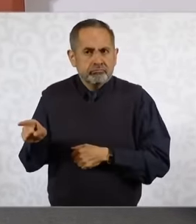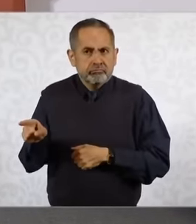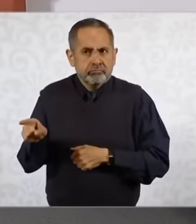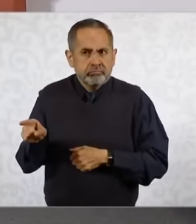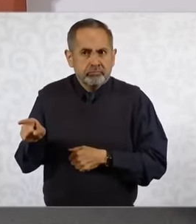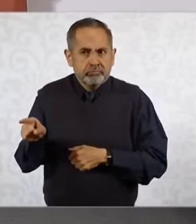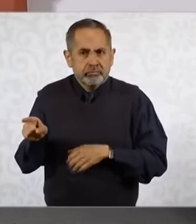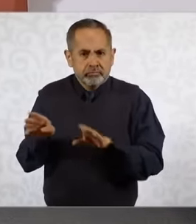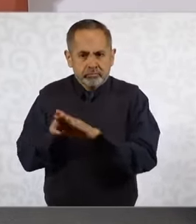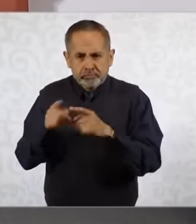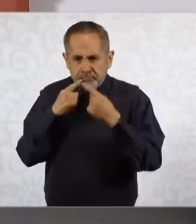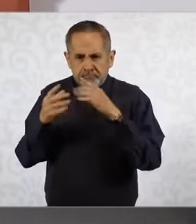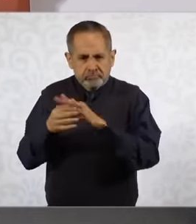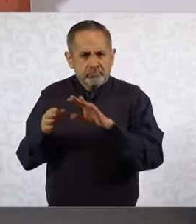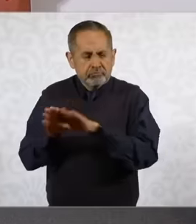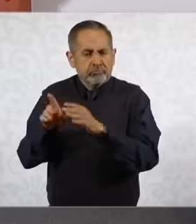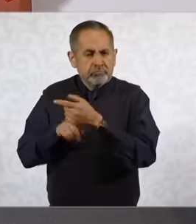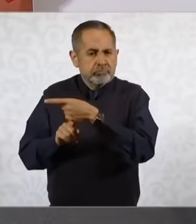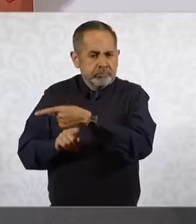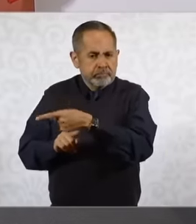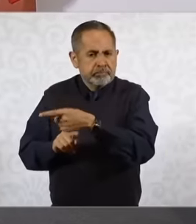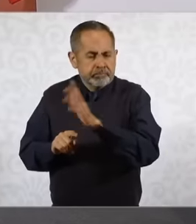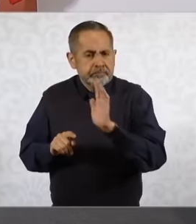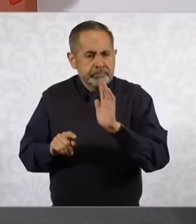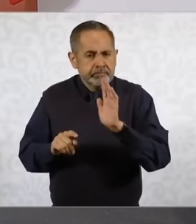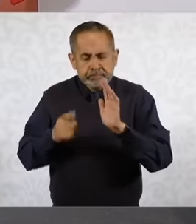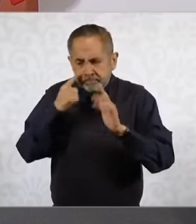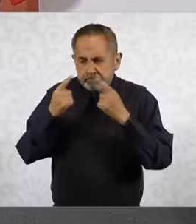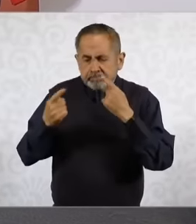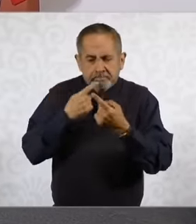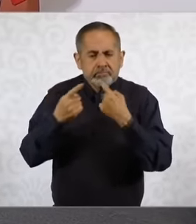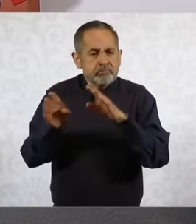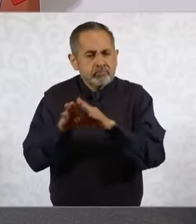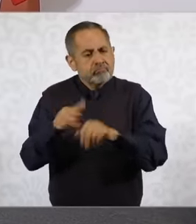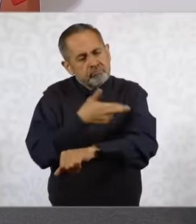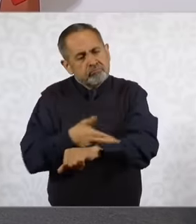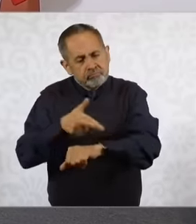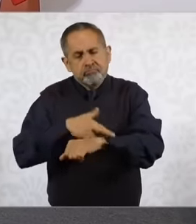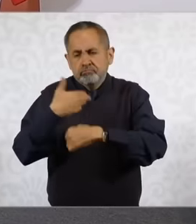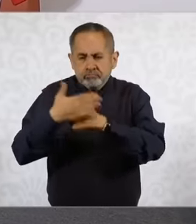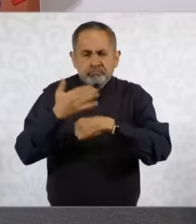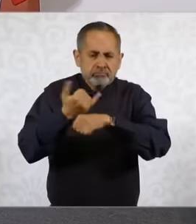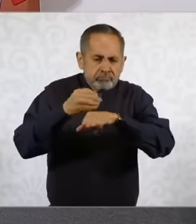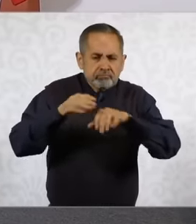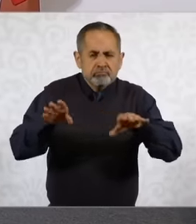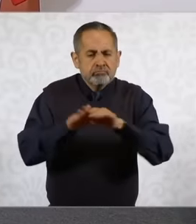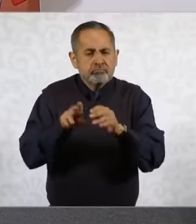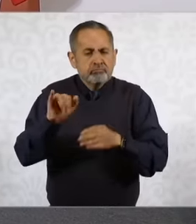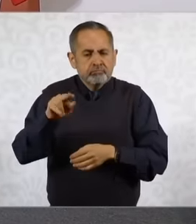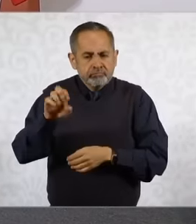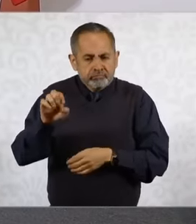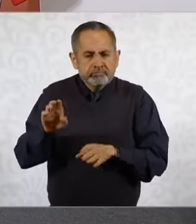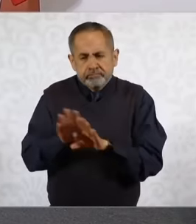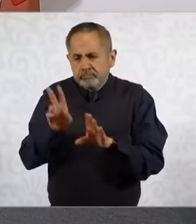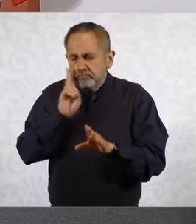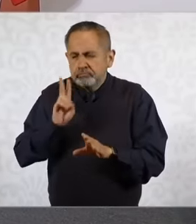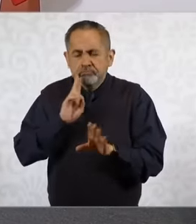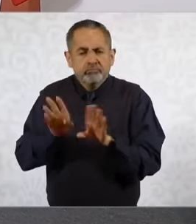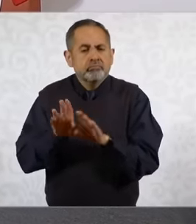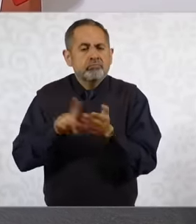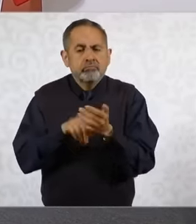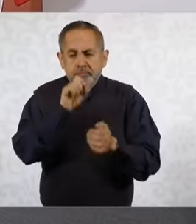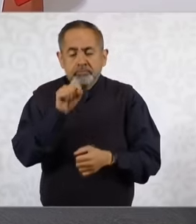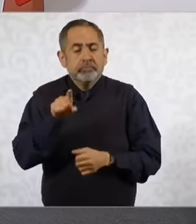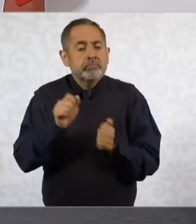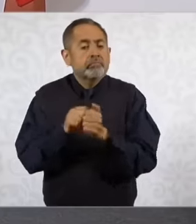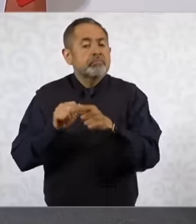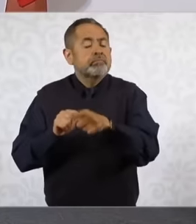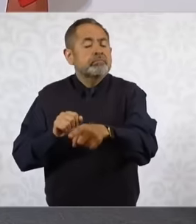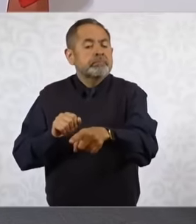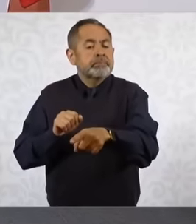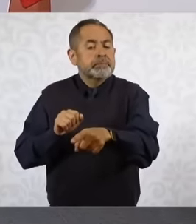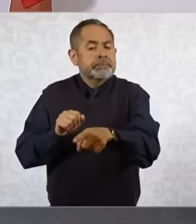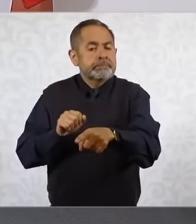National Electoral Institute. Well, for this entire process and also with the president of delado